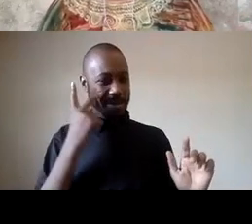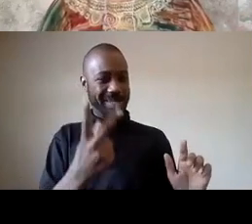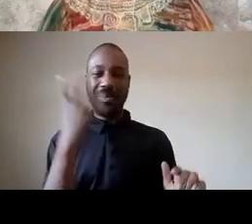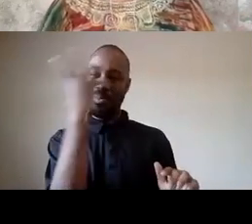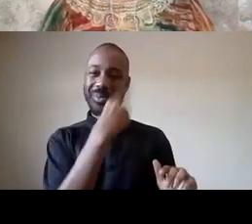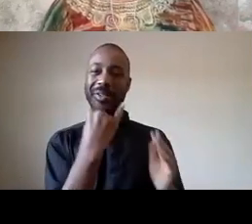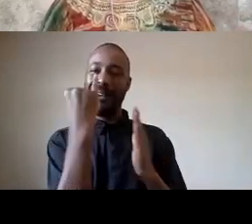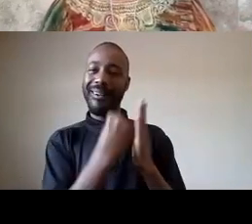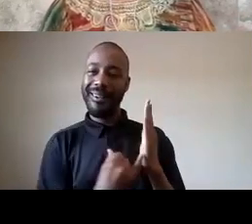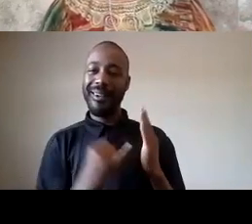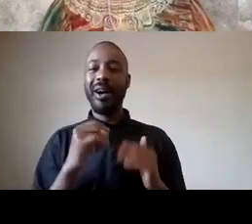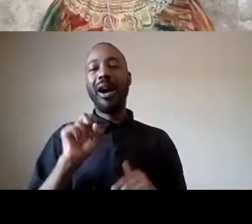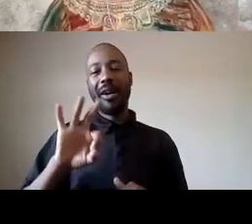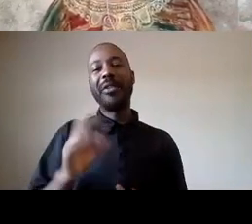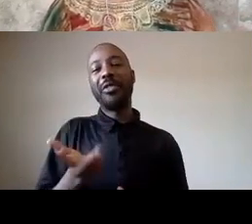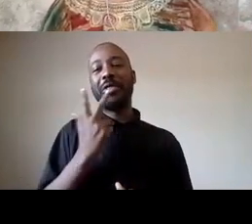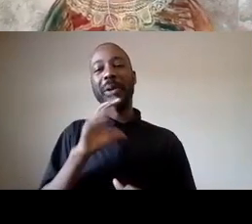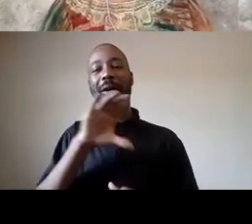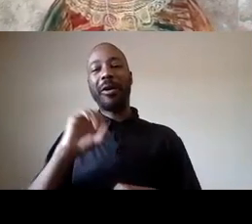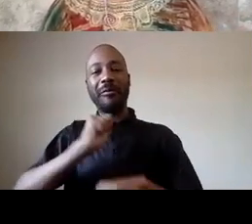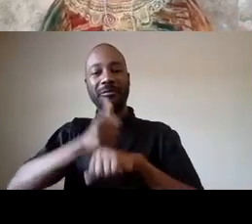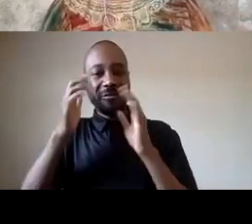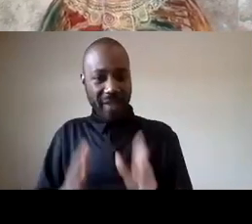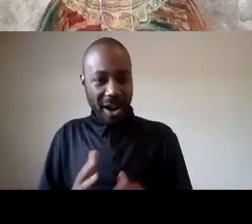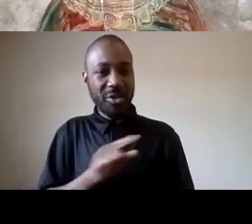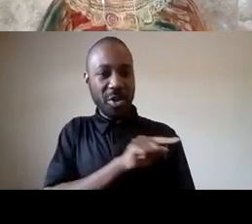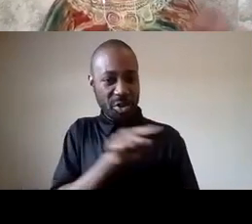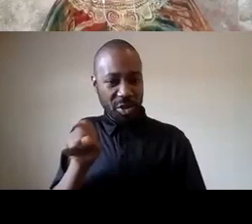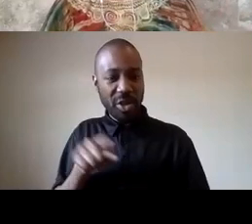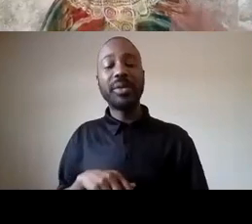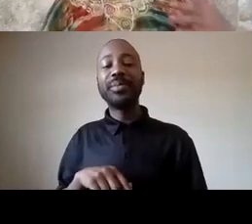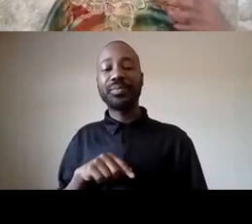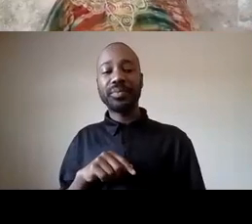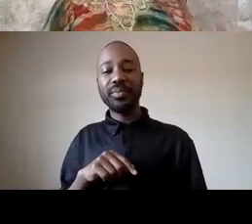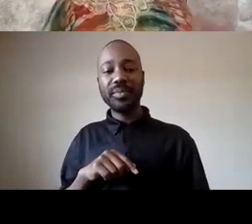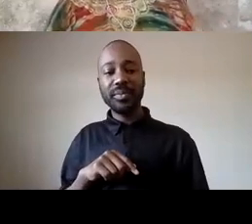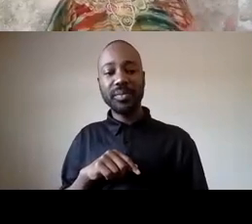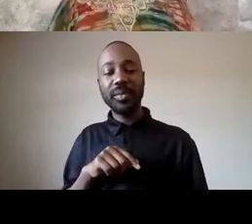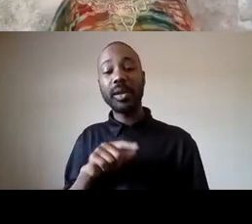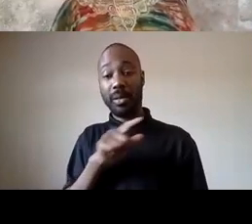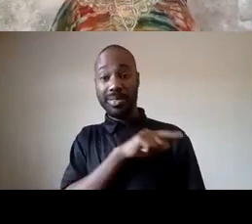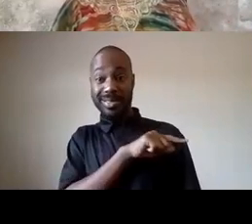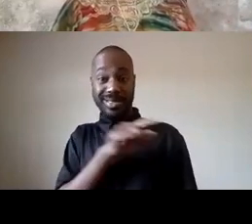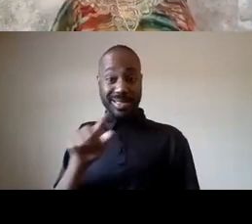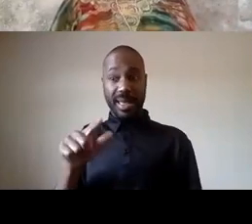patrice cullors opal tometti and alicia garza and so they had the intellectual capacity